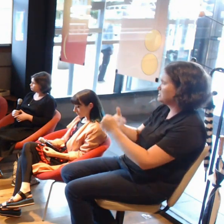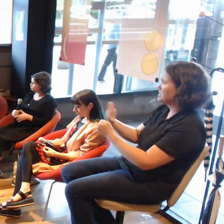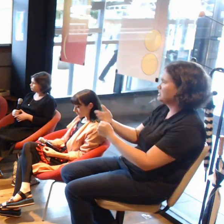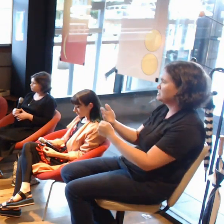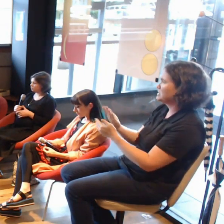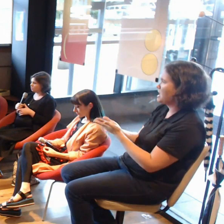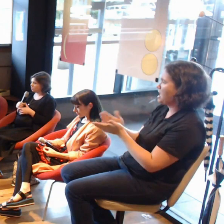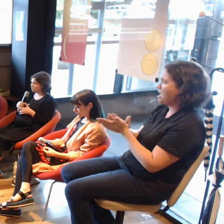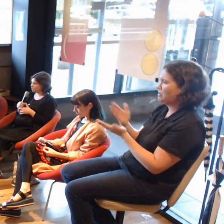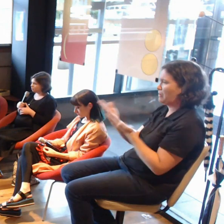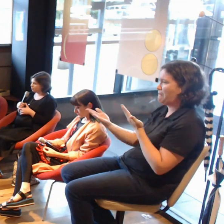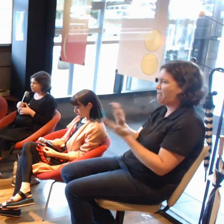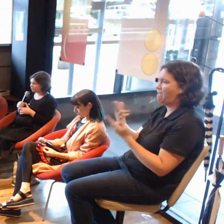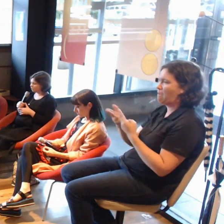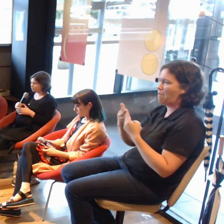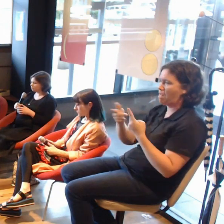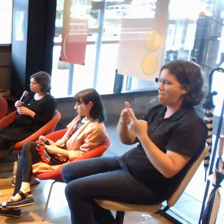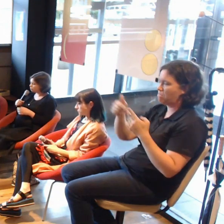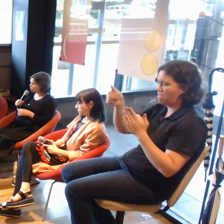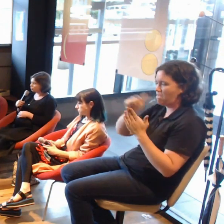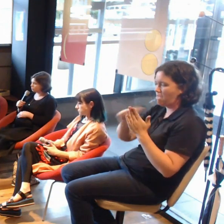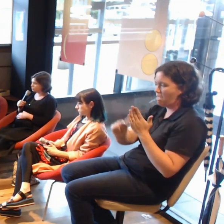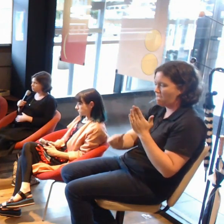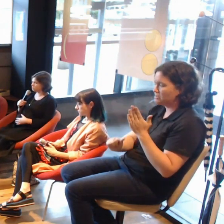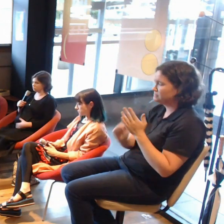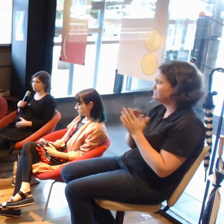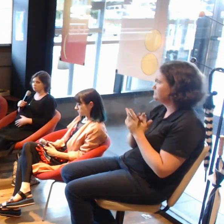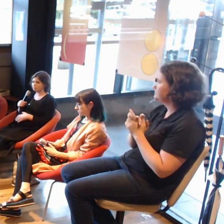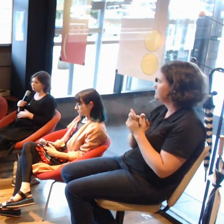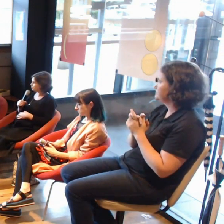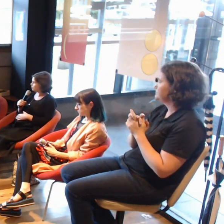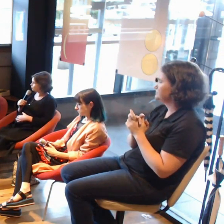Yeah, so this is Jess, for the live stream.